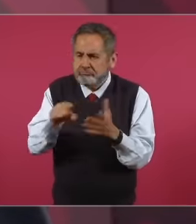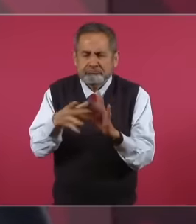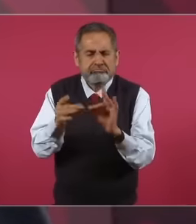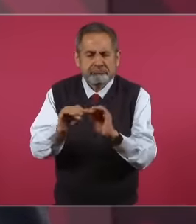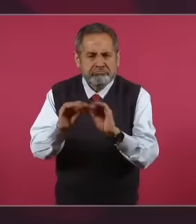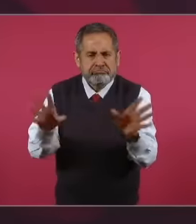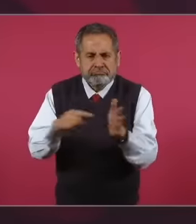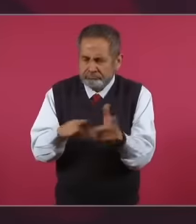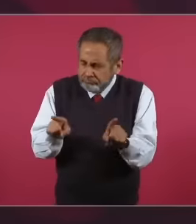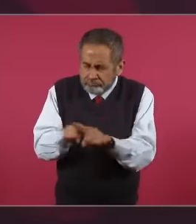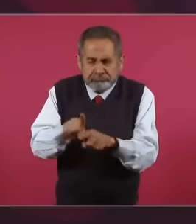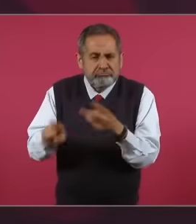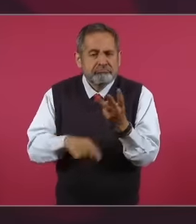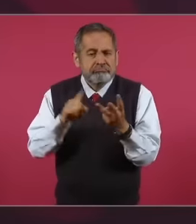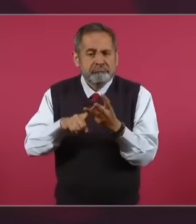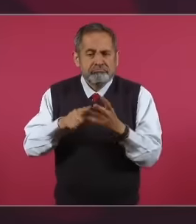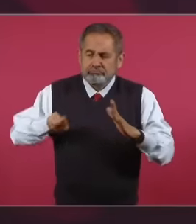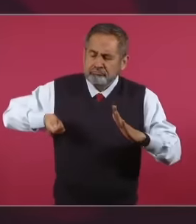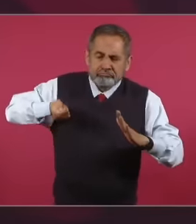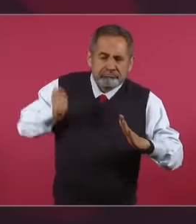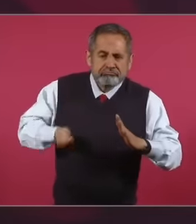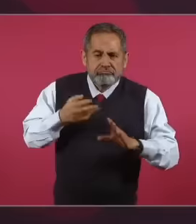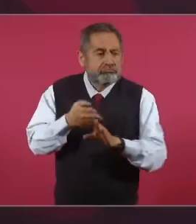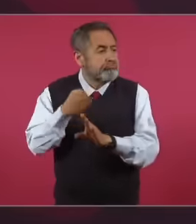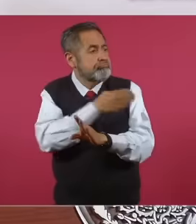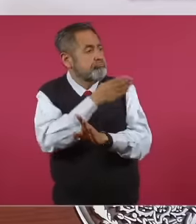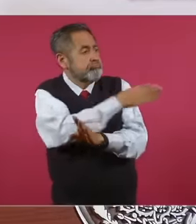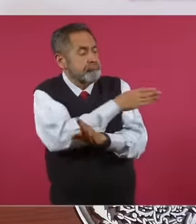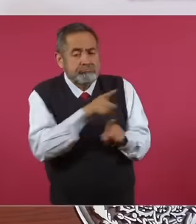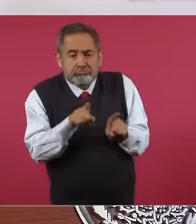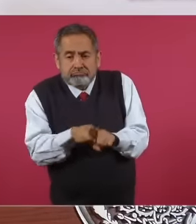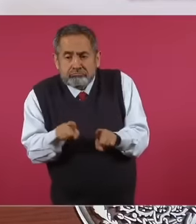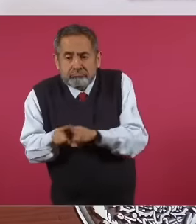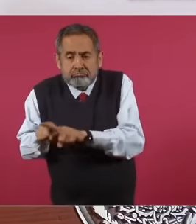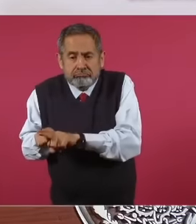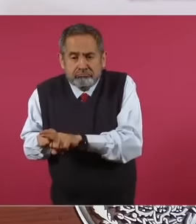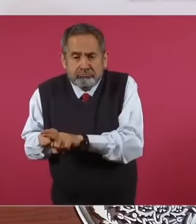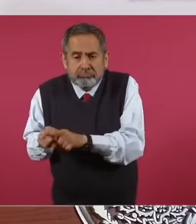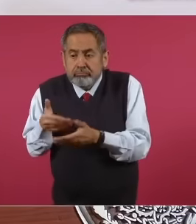the resolutions that have been made previously to be applied